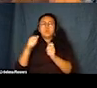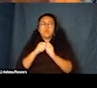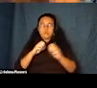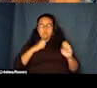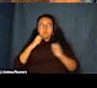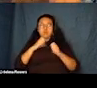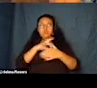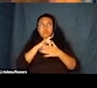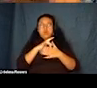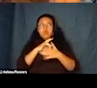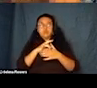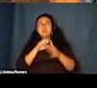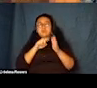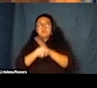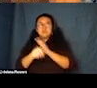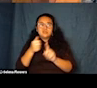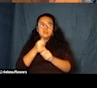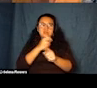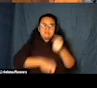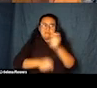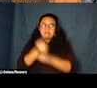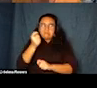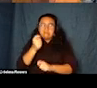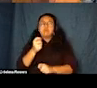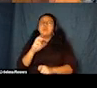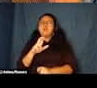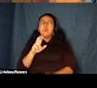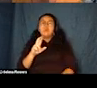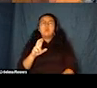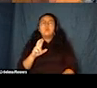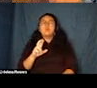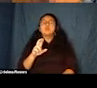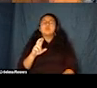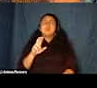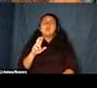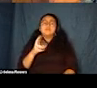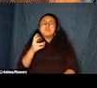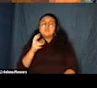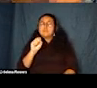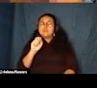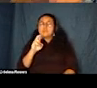If suicide or sexual assault is going to come up letting people know in advance, making sure our website